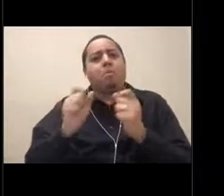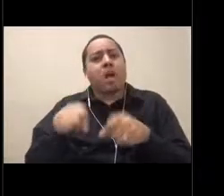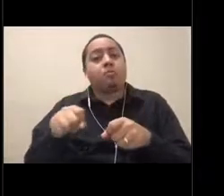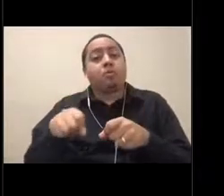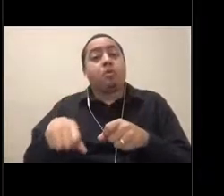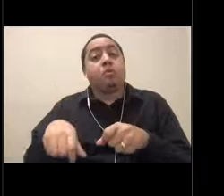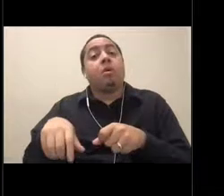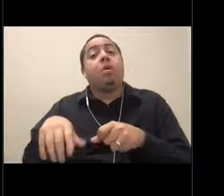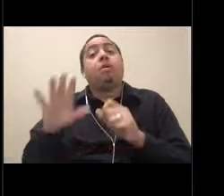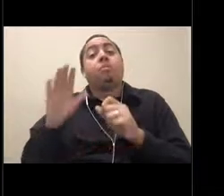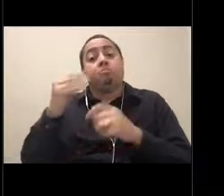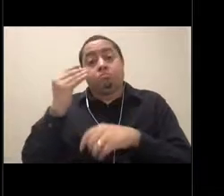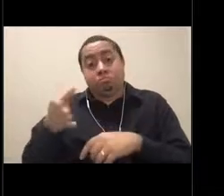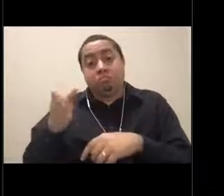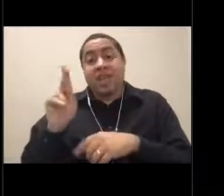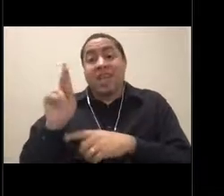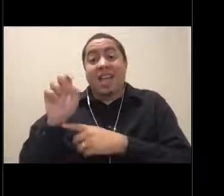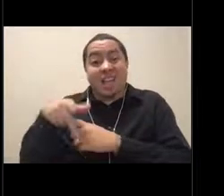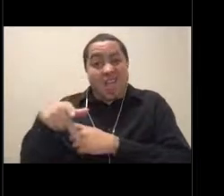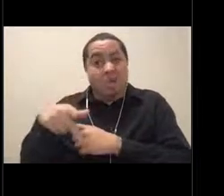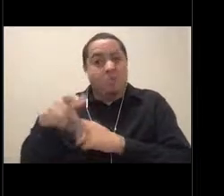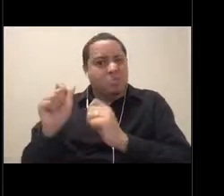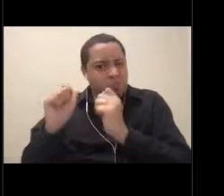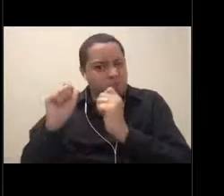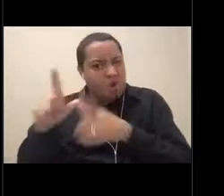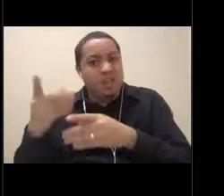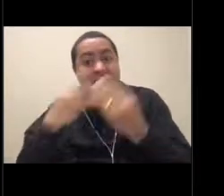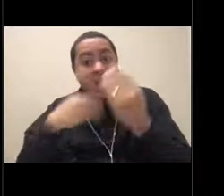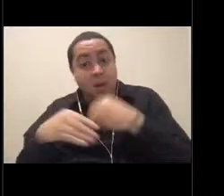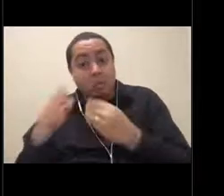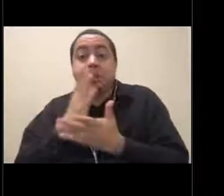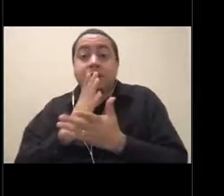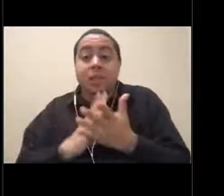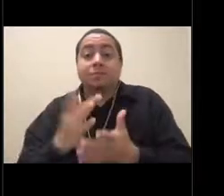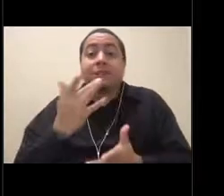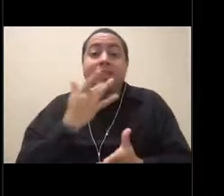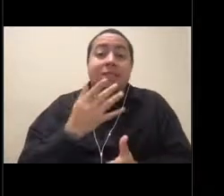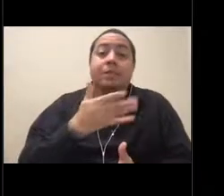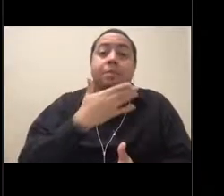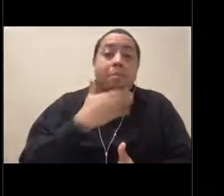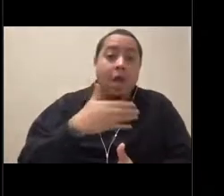but no marine algae is going to harm you. Freshwater algae will. Do not consume that,